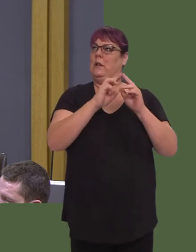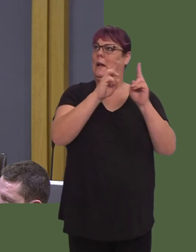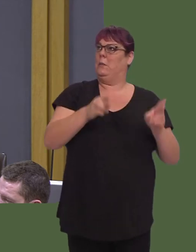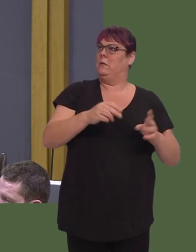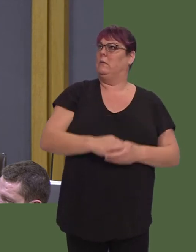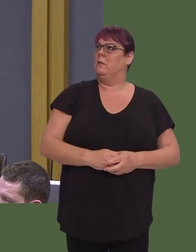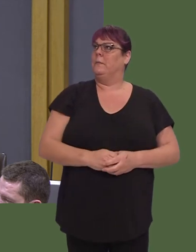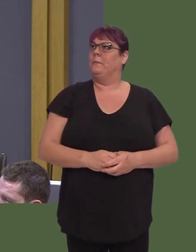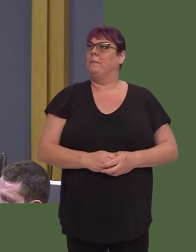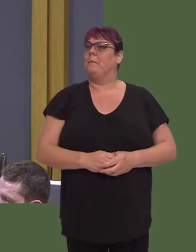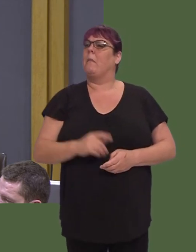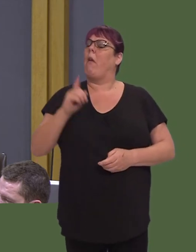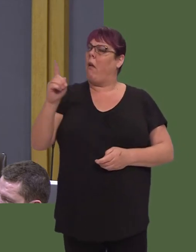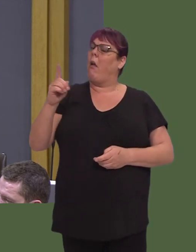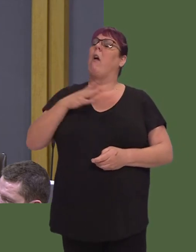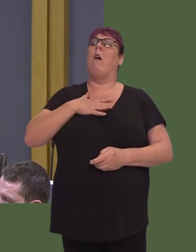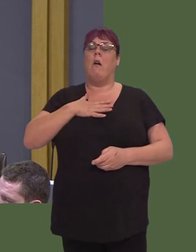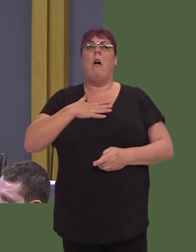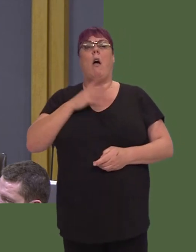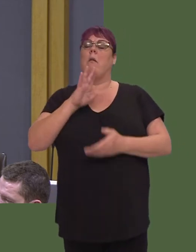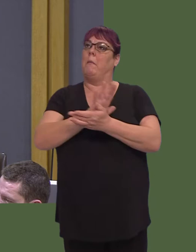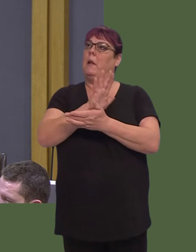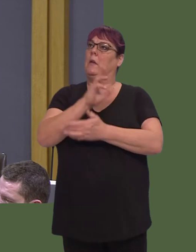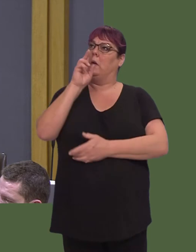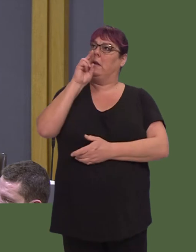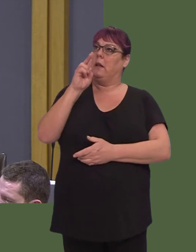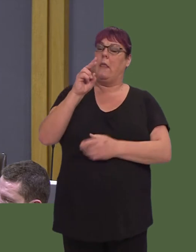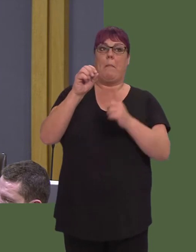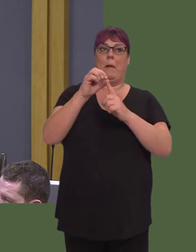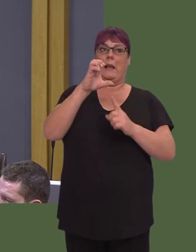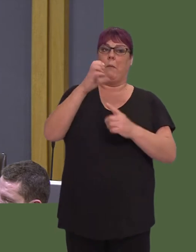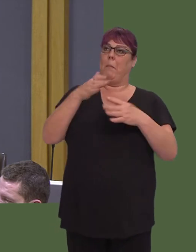mynd iír afael ‚ír anomali syín golygu nad ydy rhai perchnogion ail gartrefi yn talu